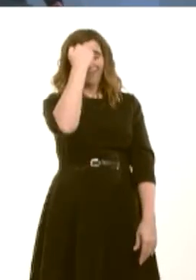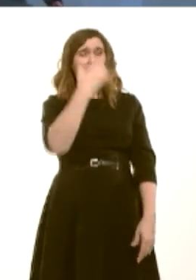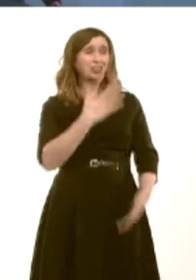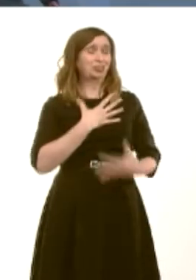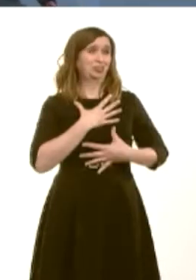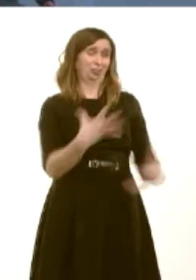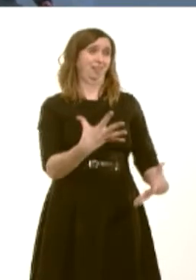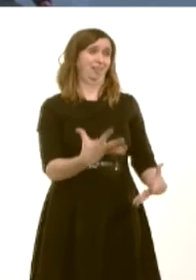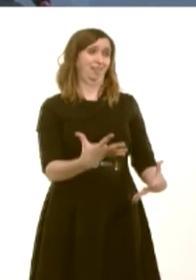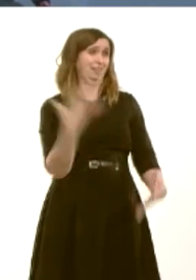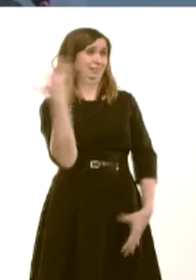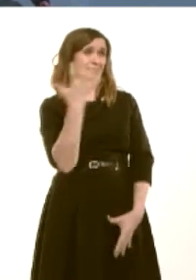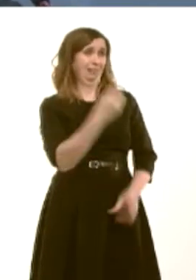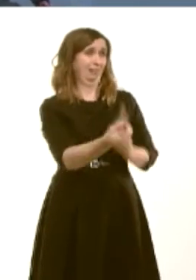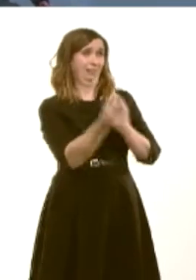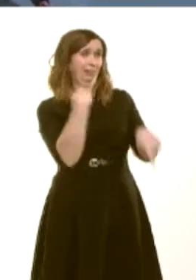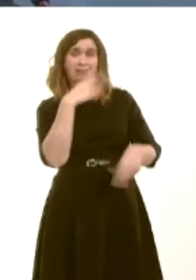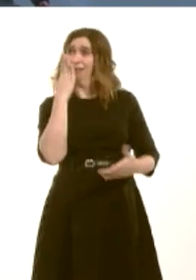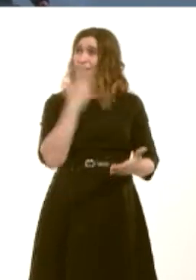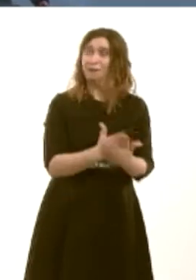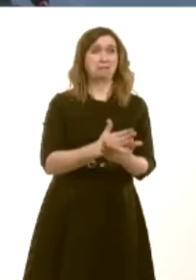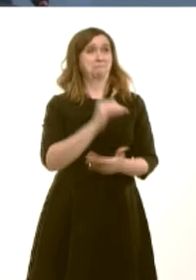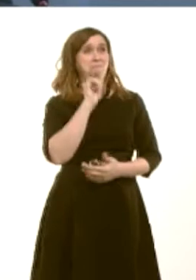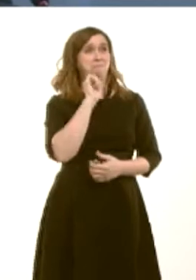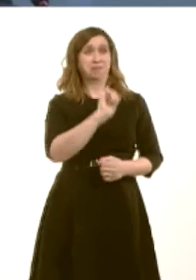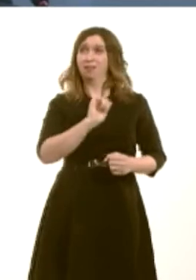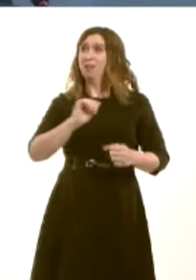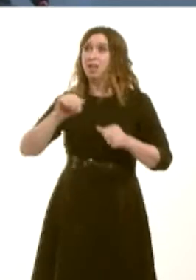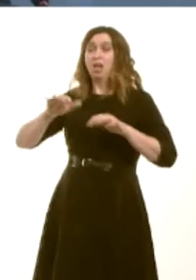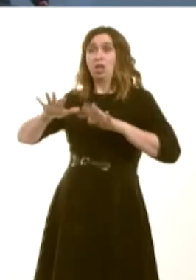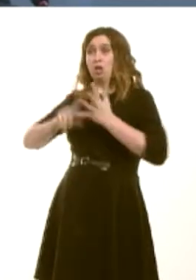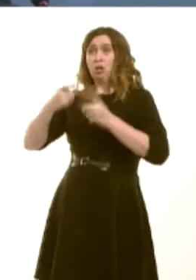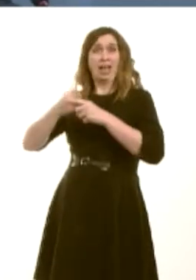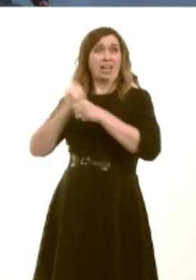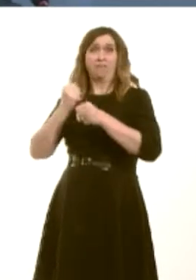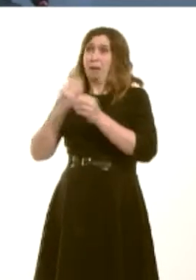an economy that is surging ahead of the rest of the western world. Weíve got greater employment